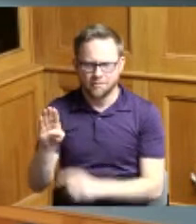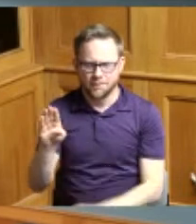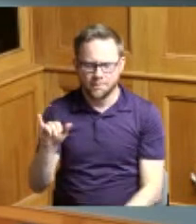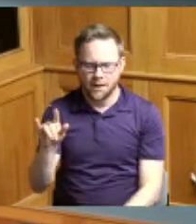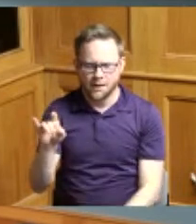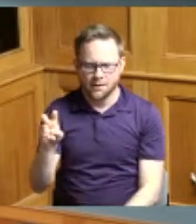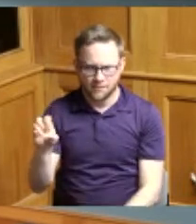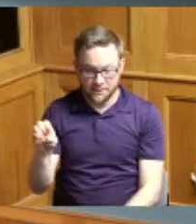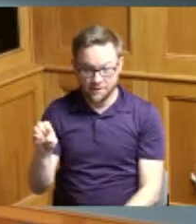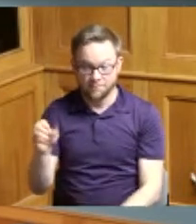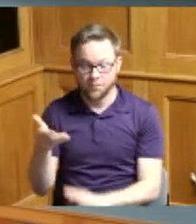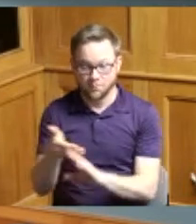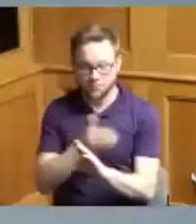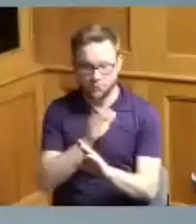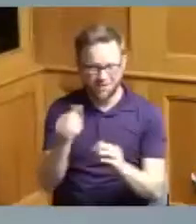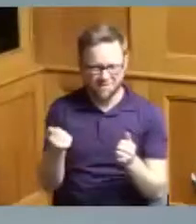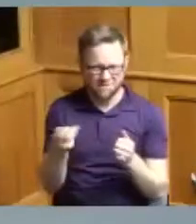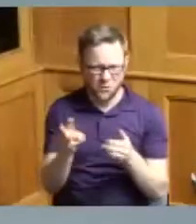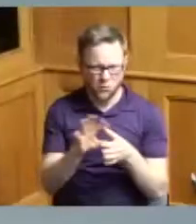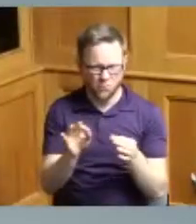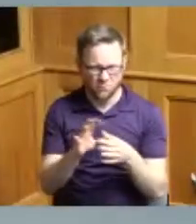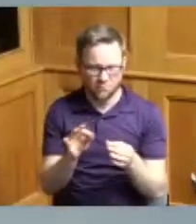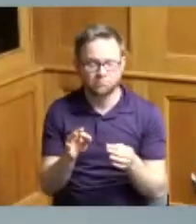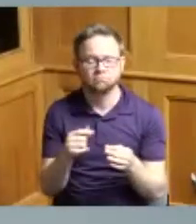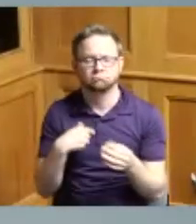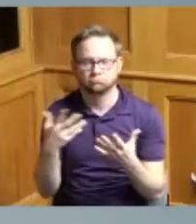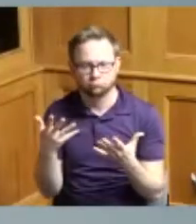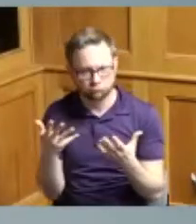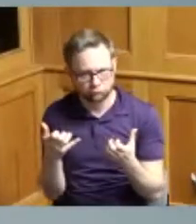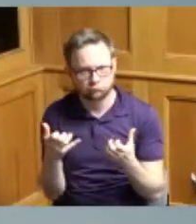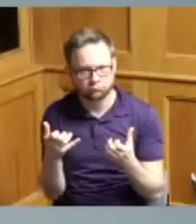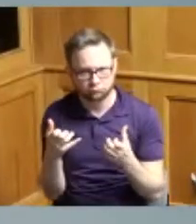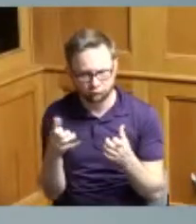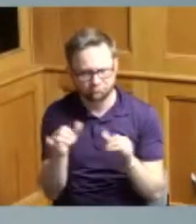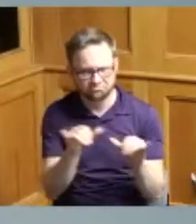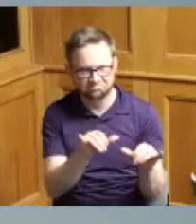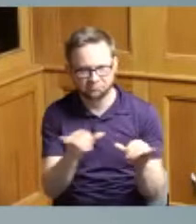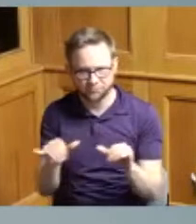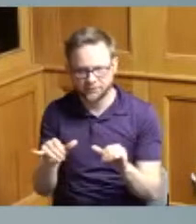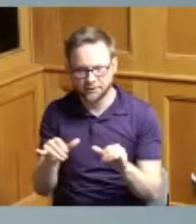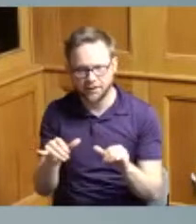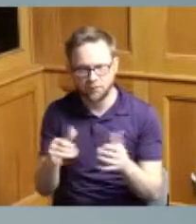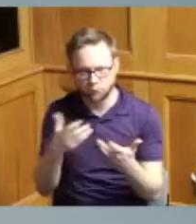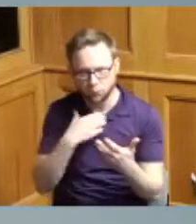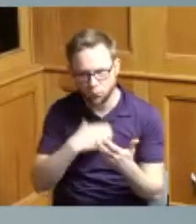comments also just wanna also wish the Bengals well this this weekend I know we're all gonna be